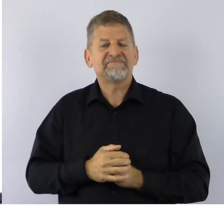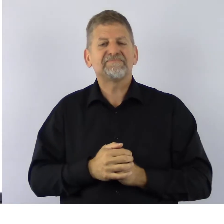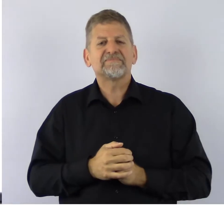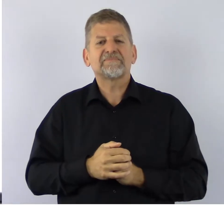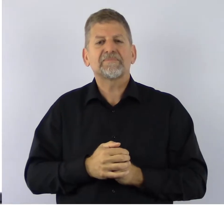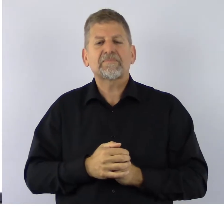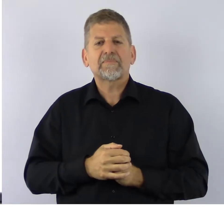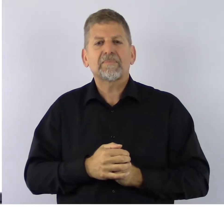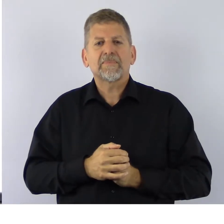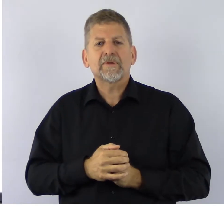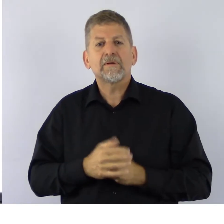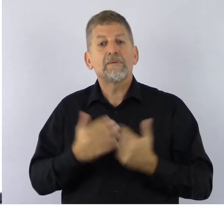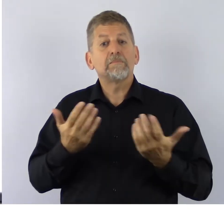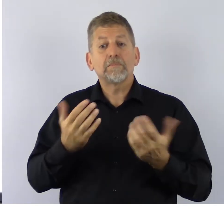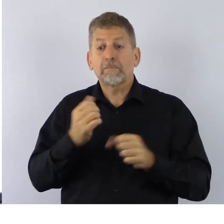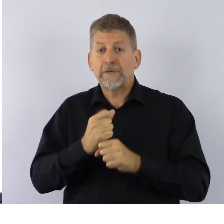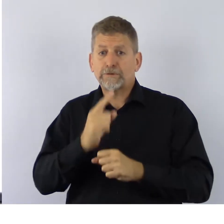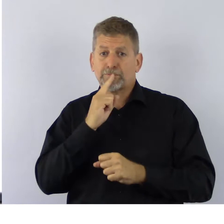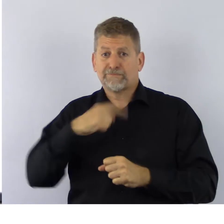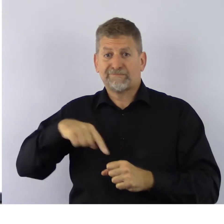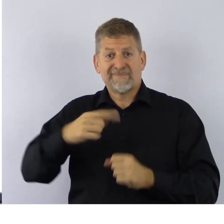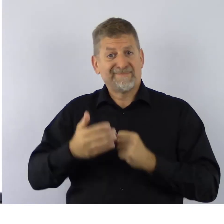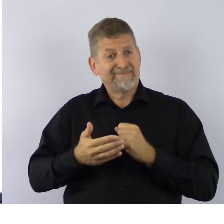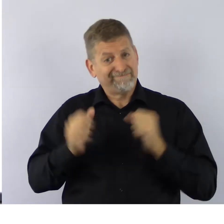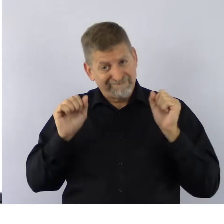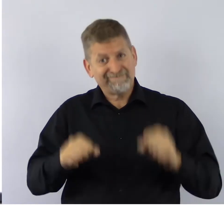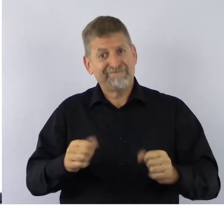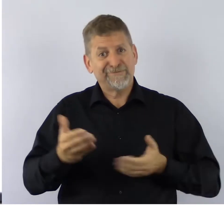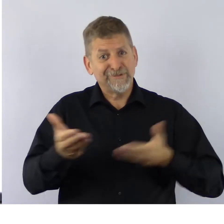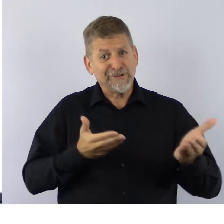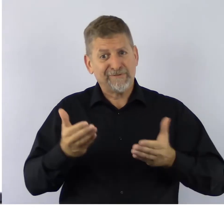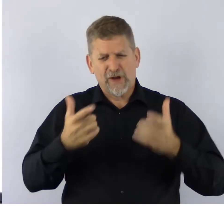To ensure we’re able to serve the largest number of clients